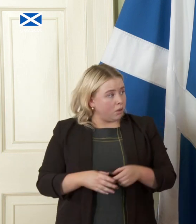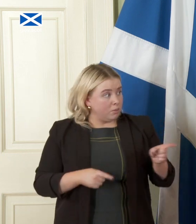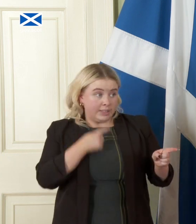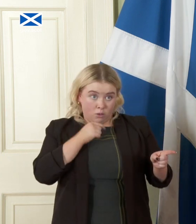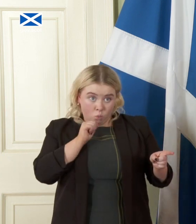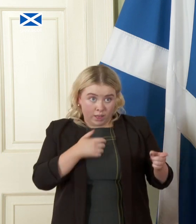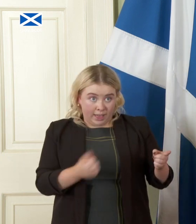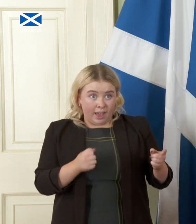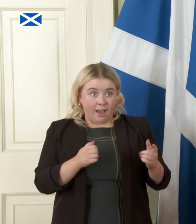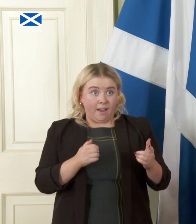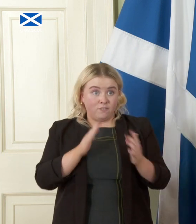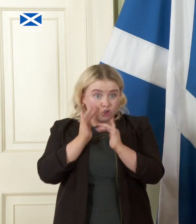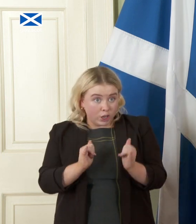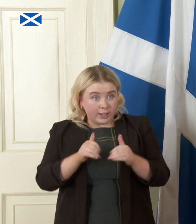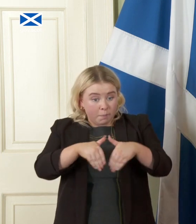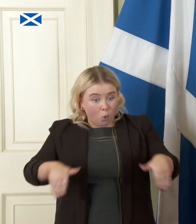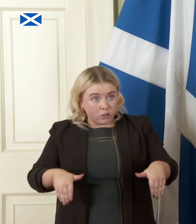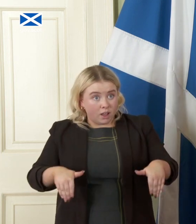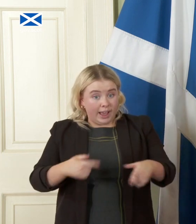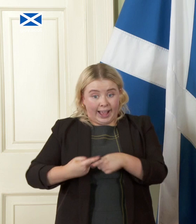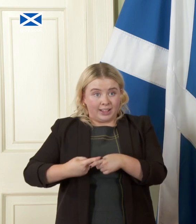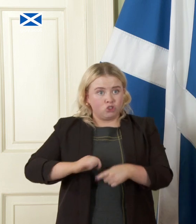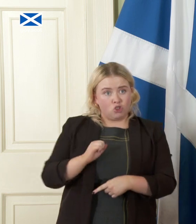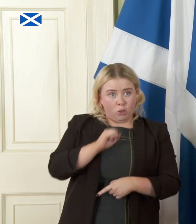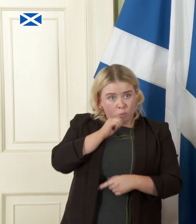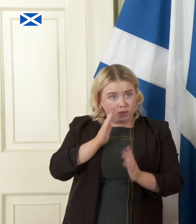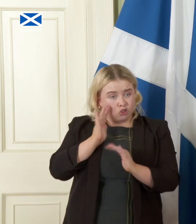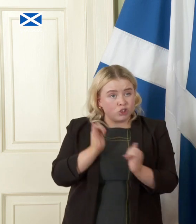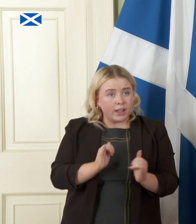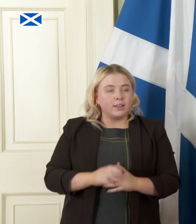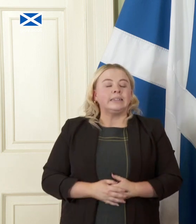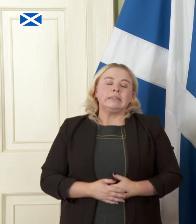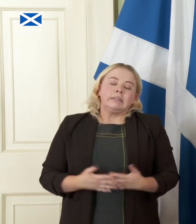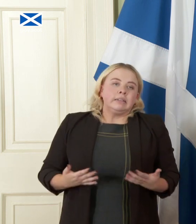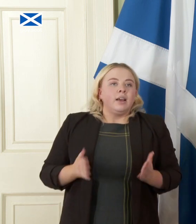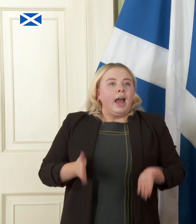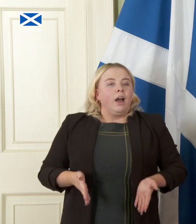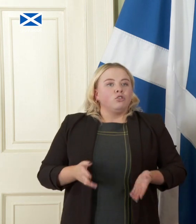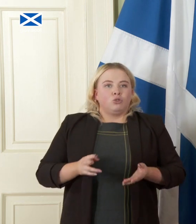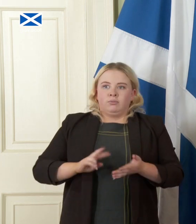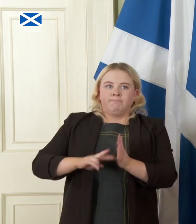checks on the England Scotland border? We will have to have arrangements in place for the